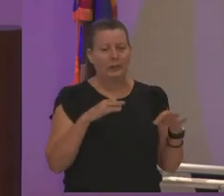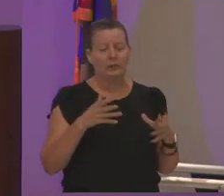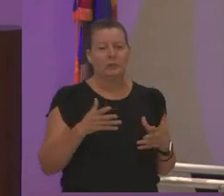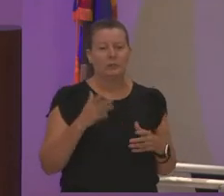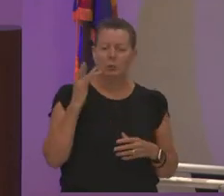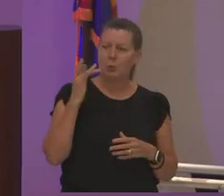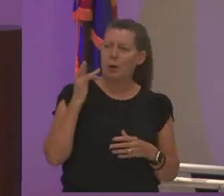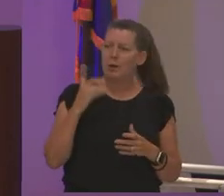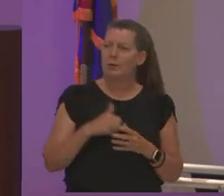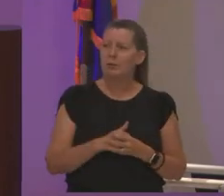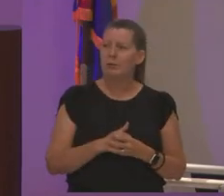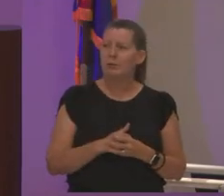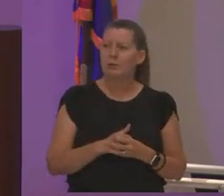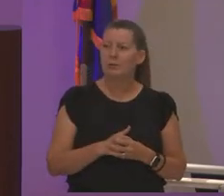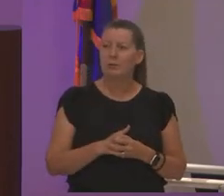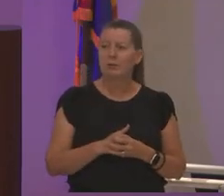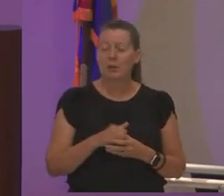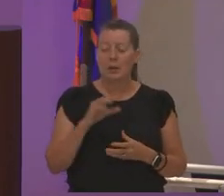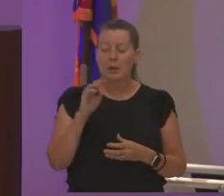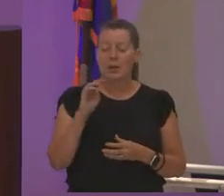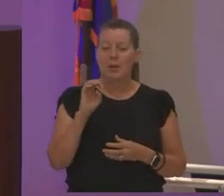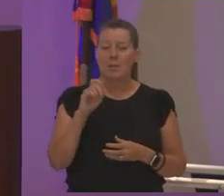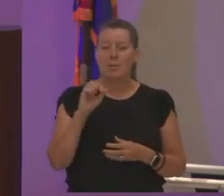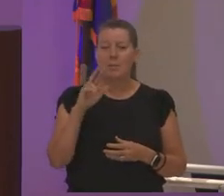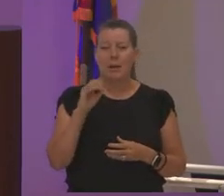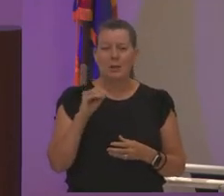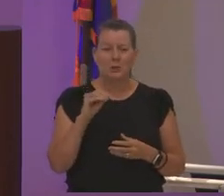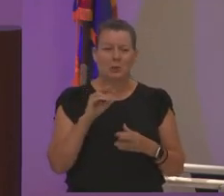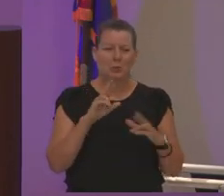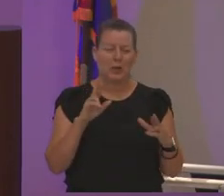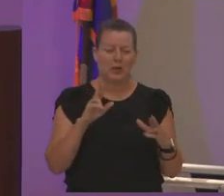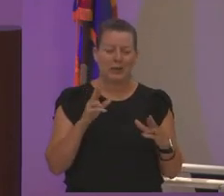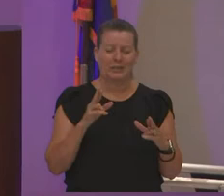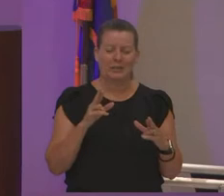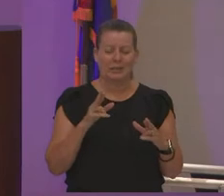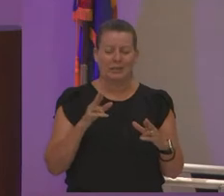she was like there was metro was about to cut off my cell phone because i owed six dollars